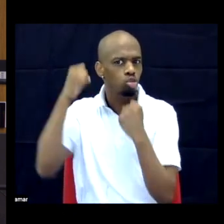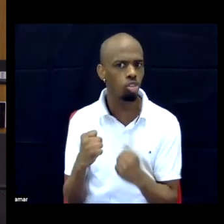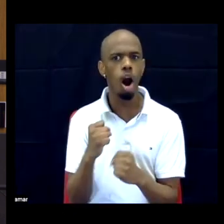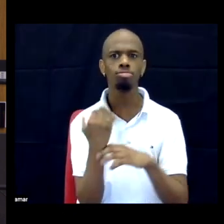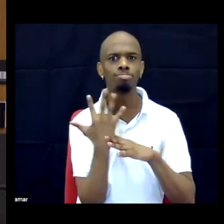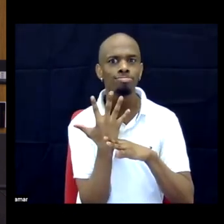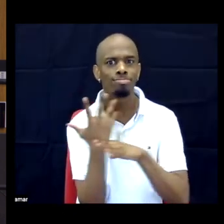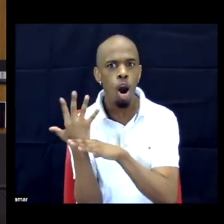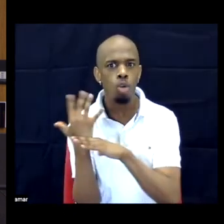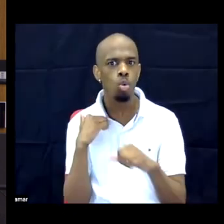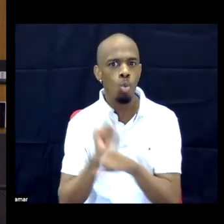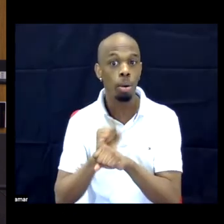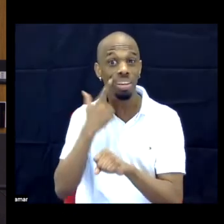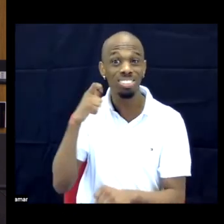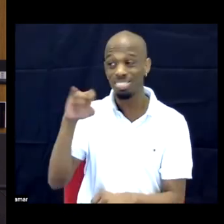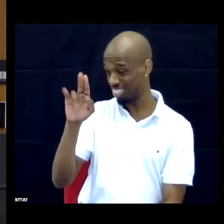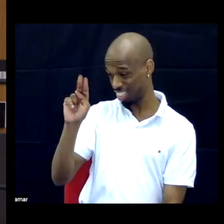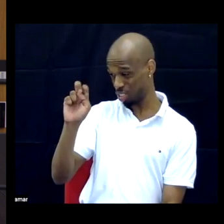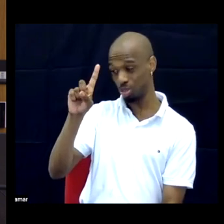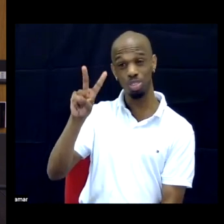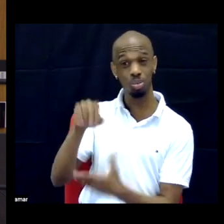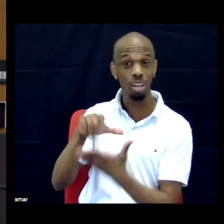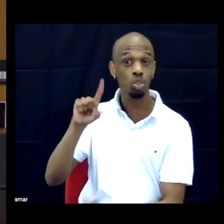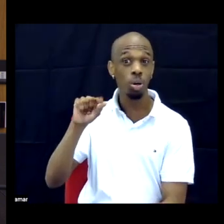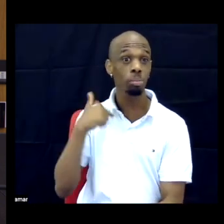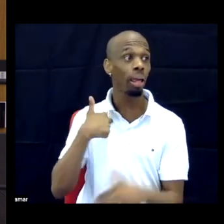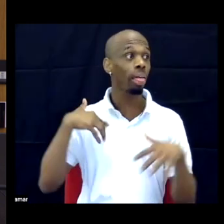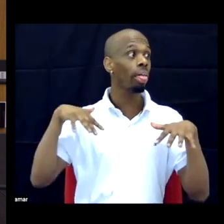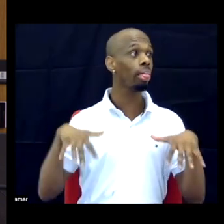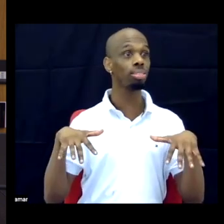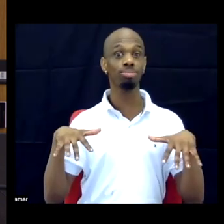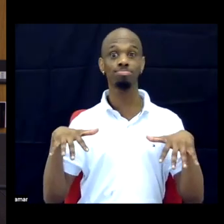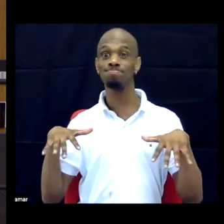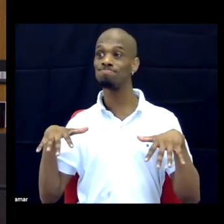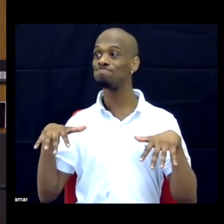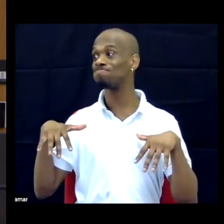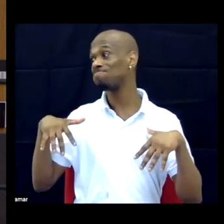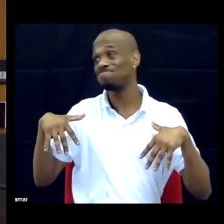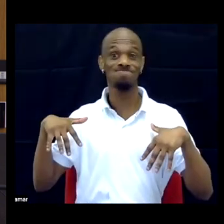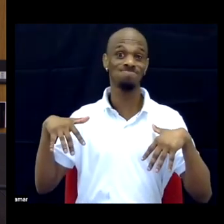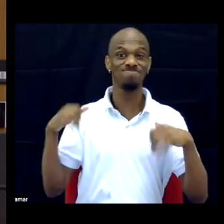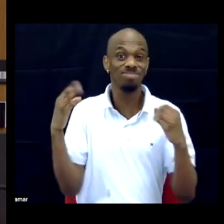'Cause what else was I doing in June of 2020 but sitting in my house? So I was in the streets.